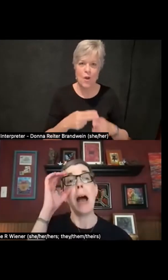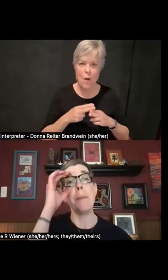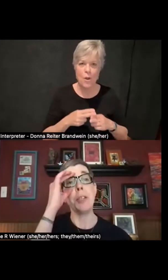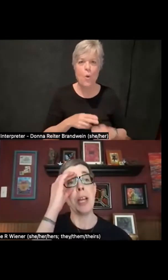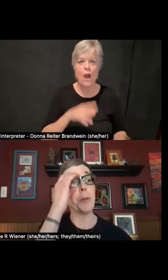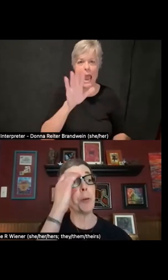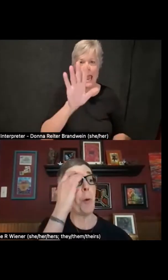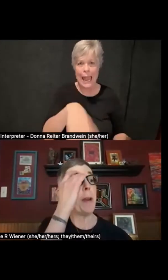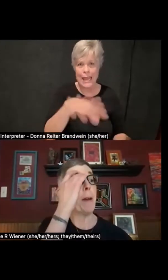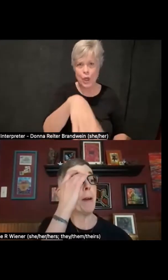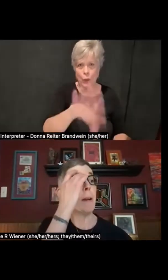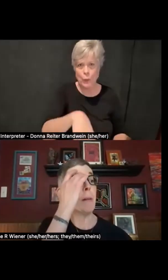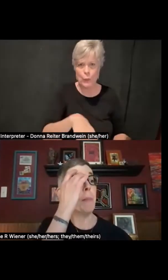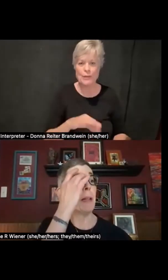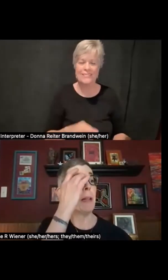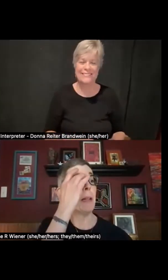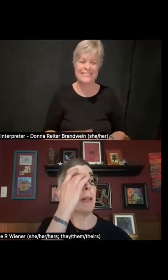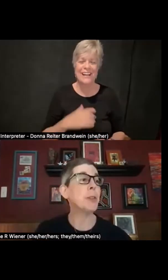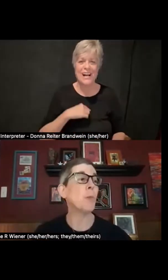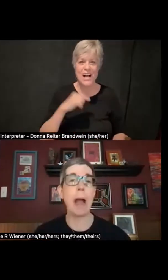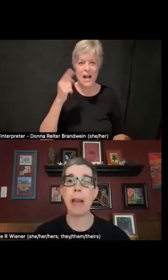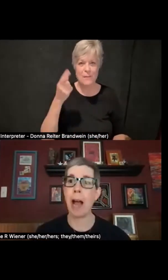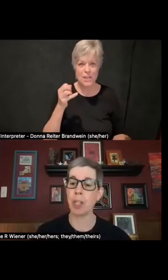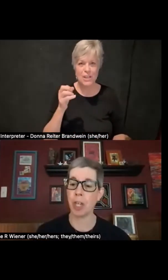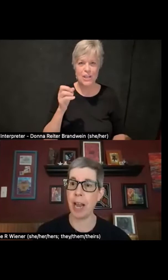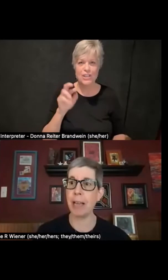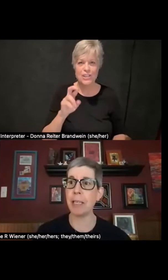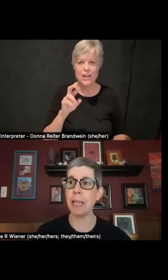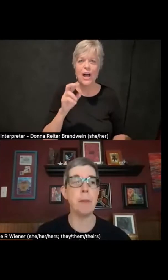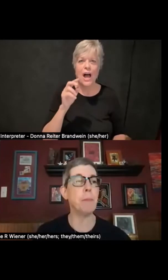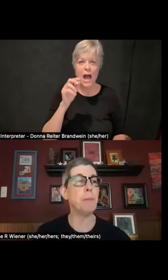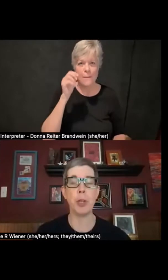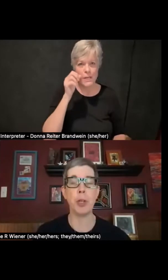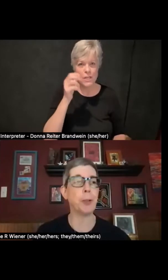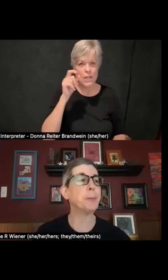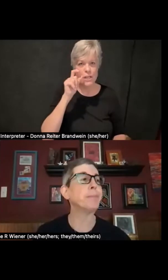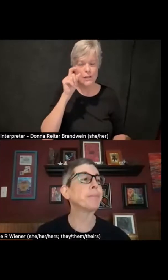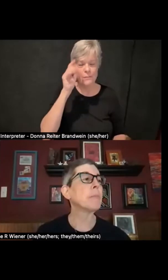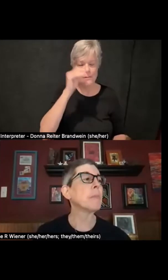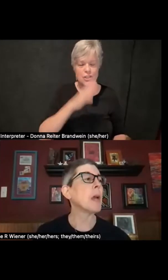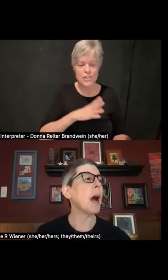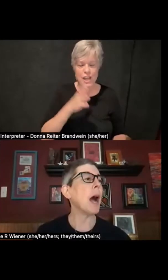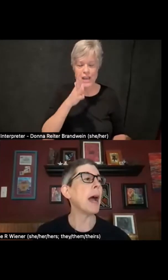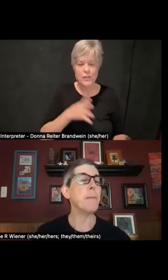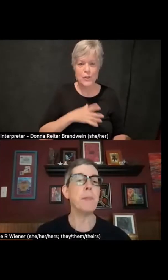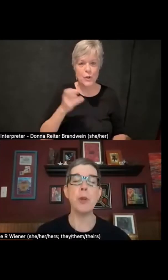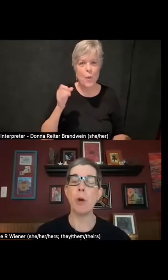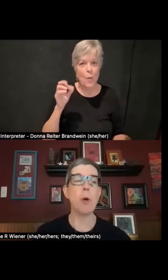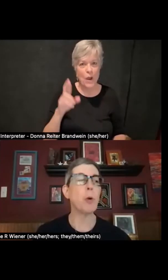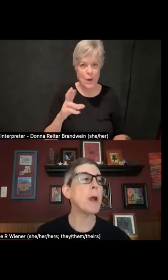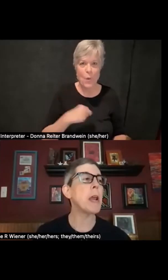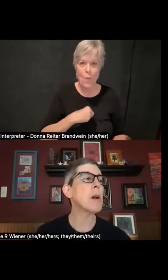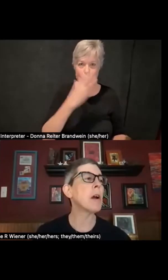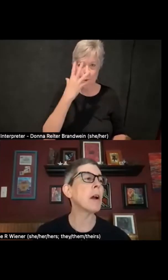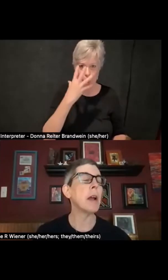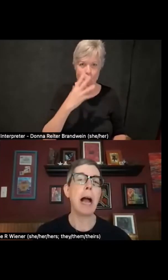I'm a genderqueer, middle-aged white Ashkenazi Jew. I'm neuroqueer,